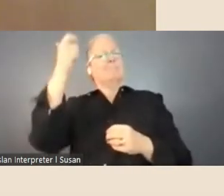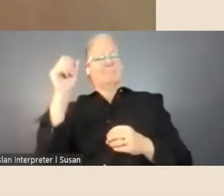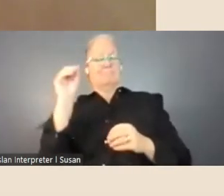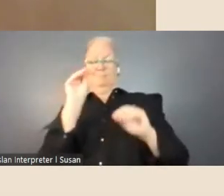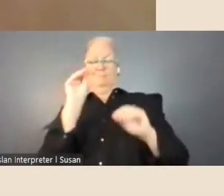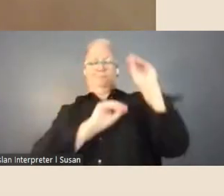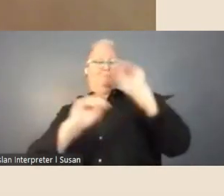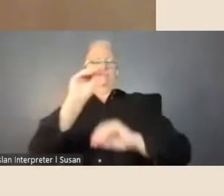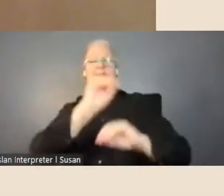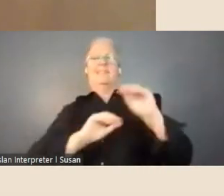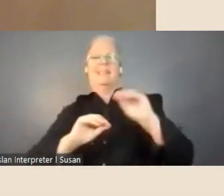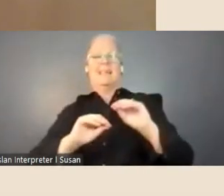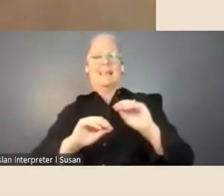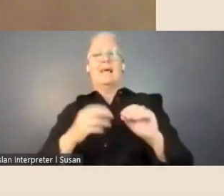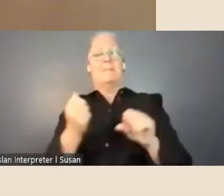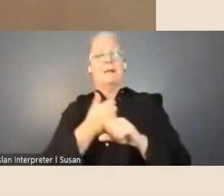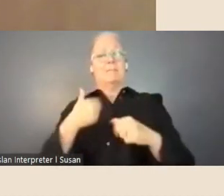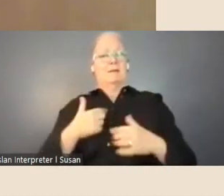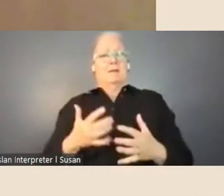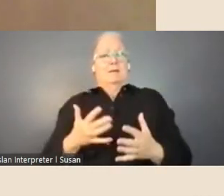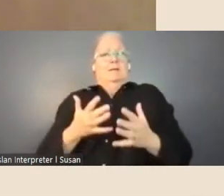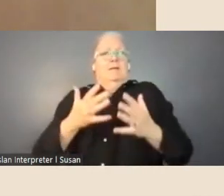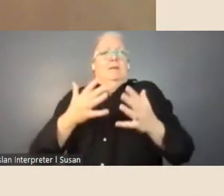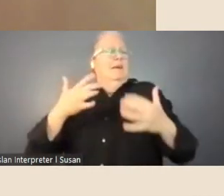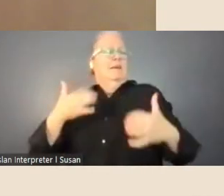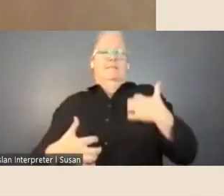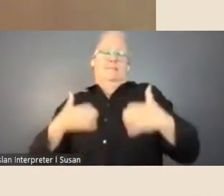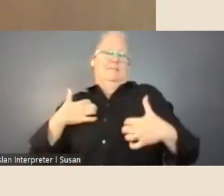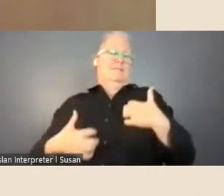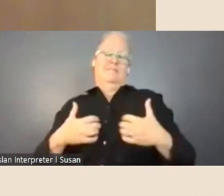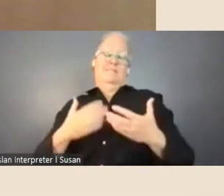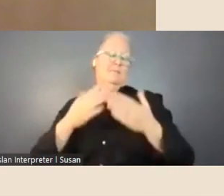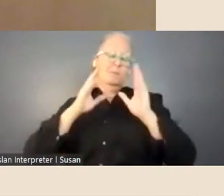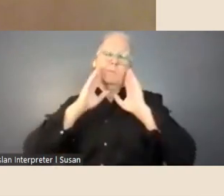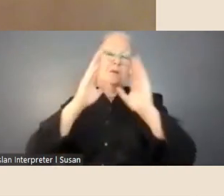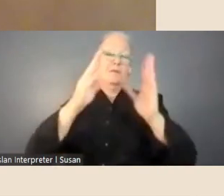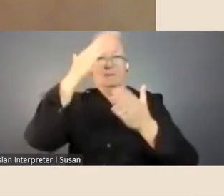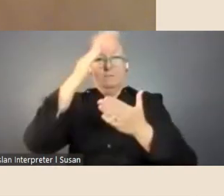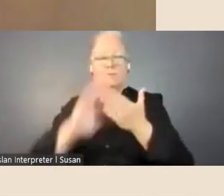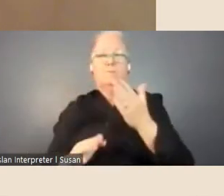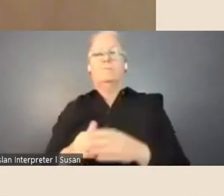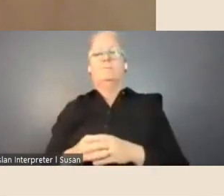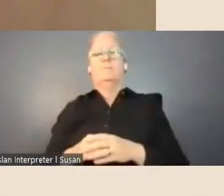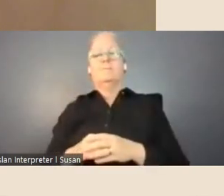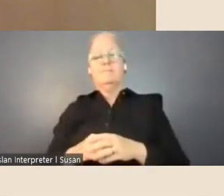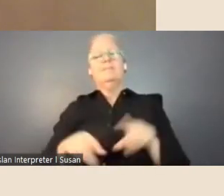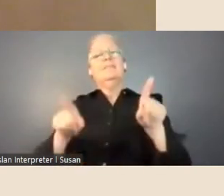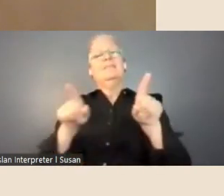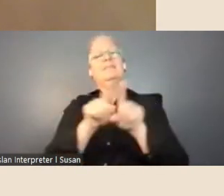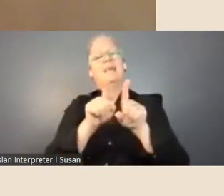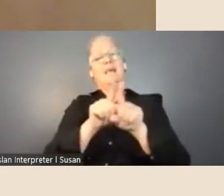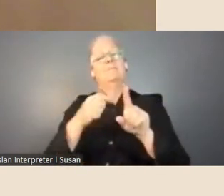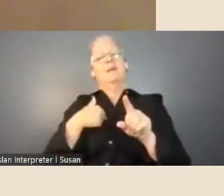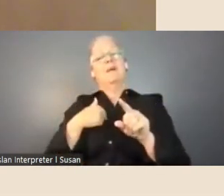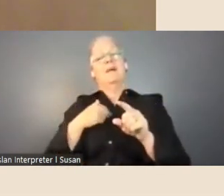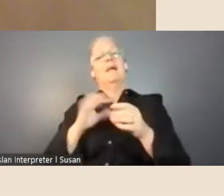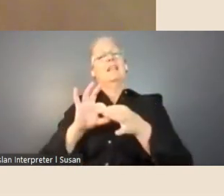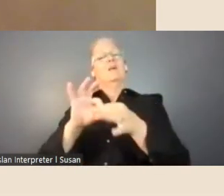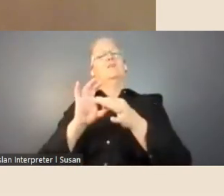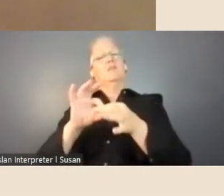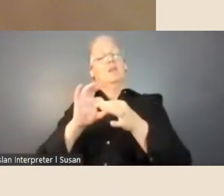spurred me on, it was wonderful. And so did my liaison librarian, Sarah. So i got to meet up with